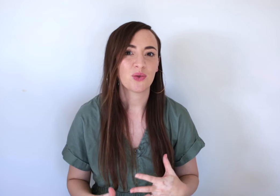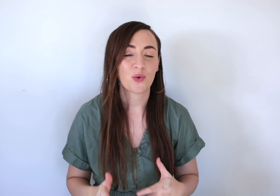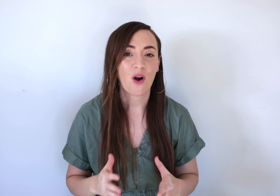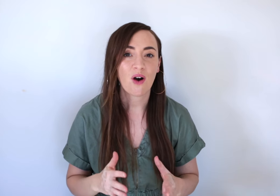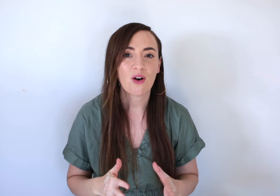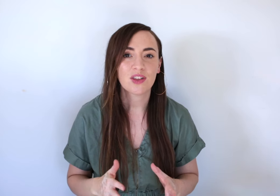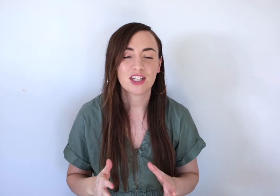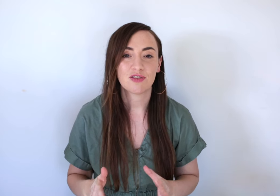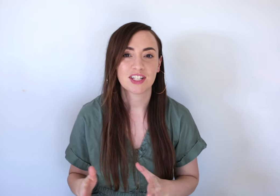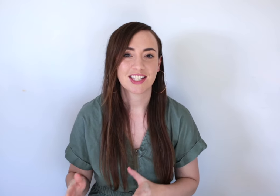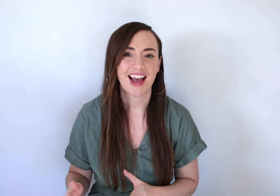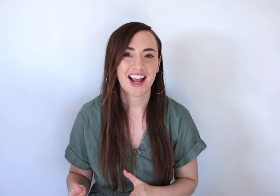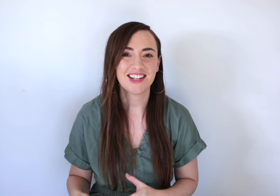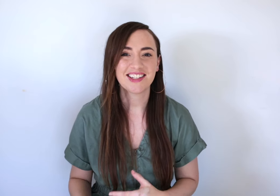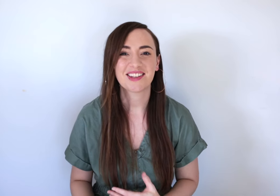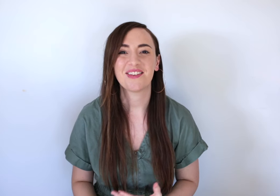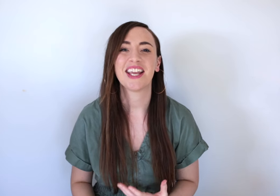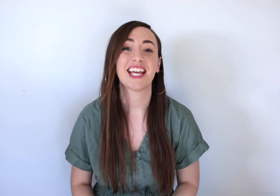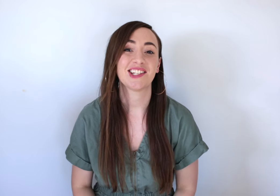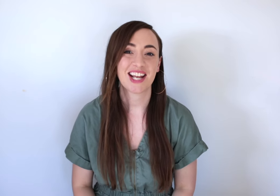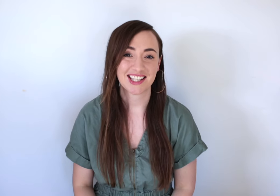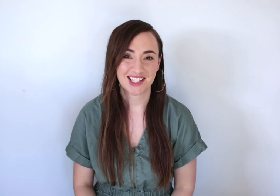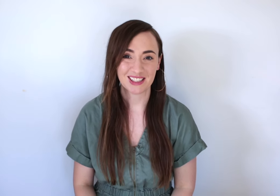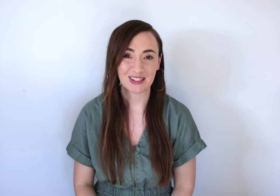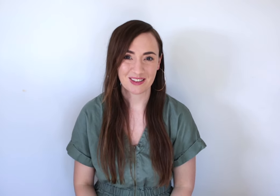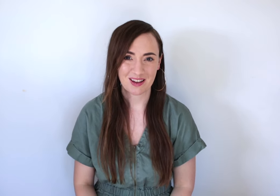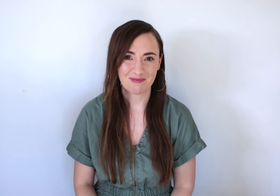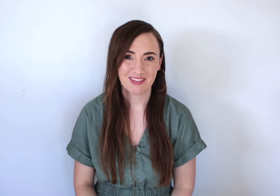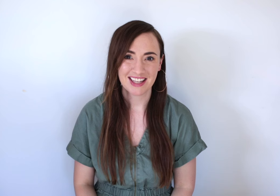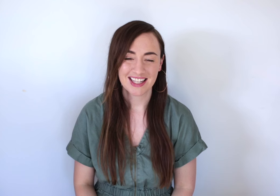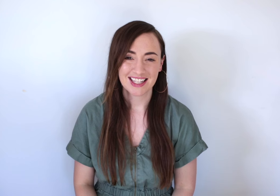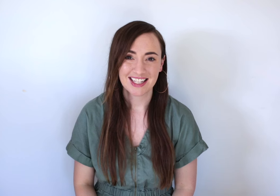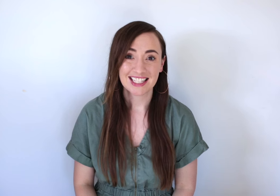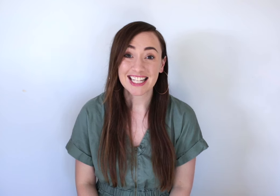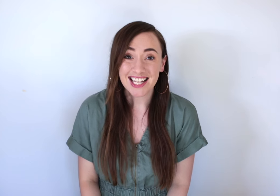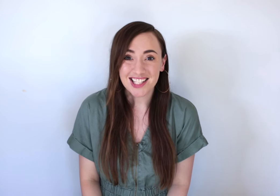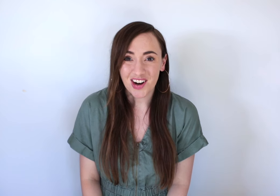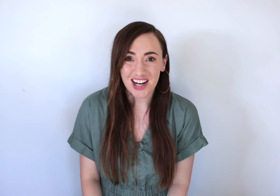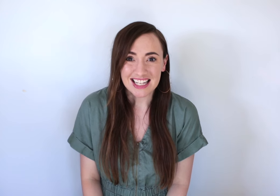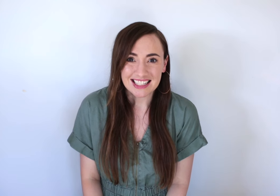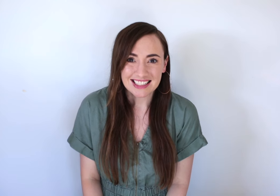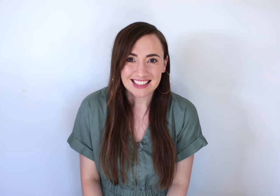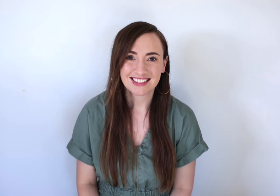through all the different signs so you can get a chance to learn them. Let's get started.